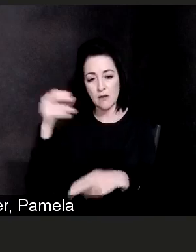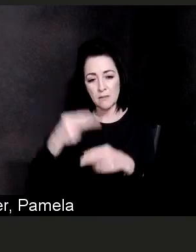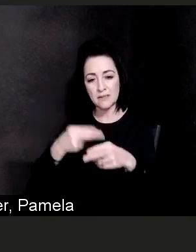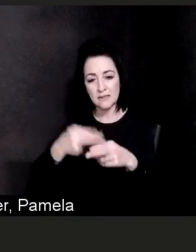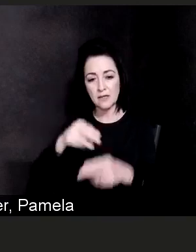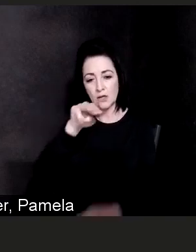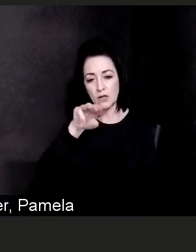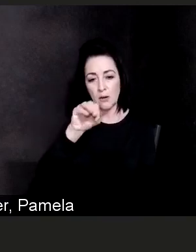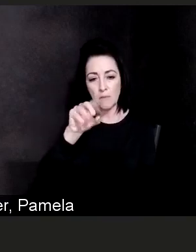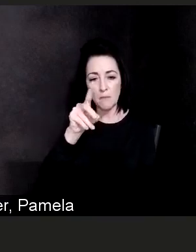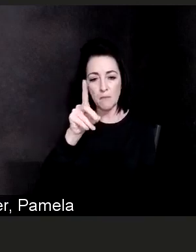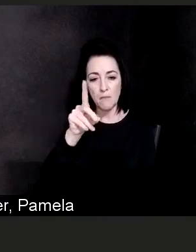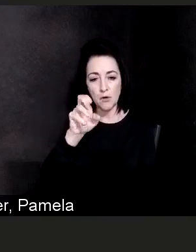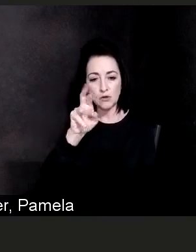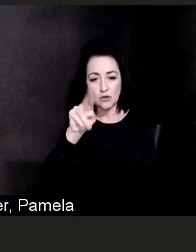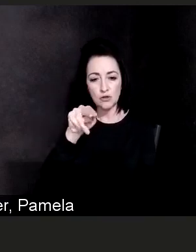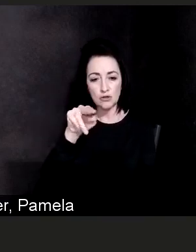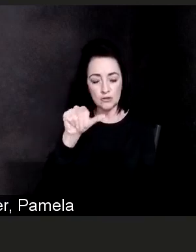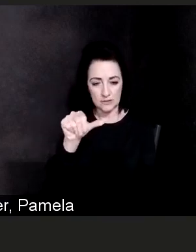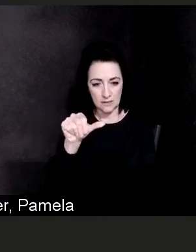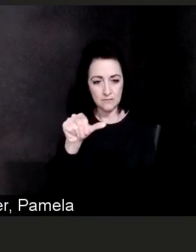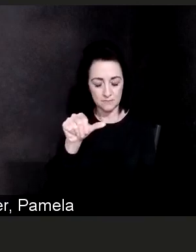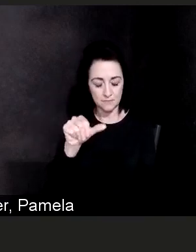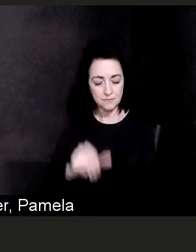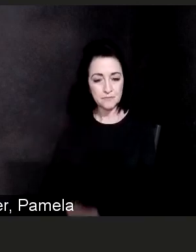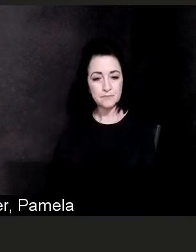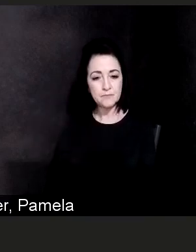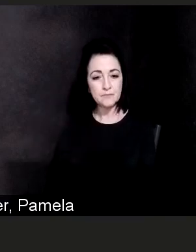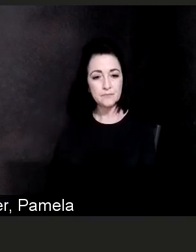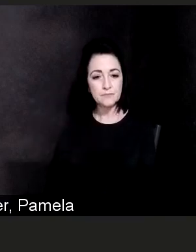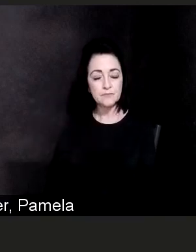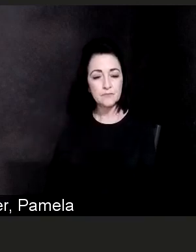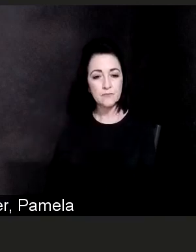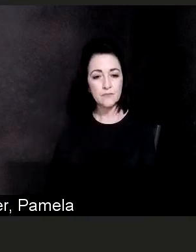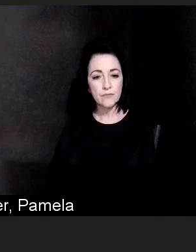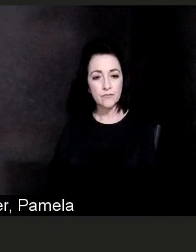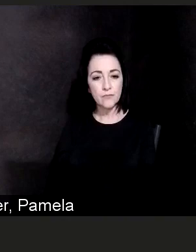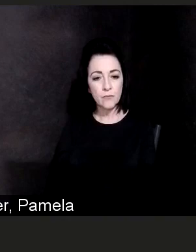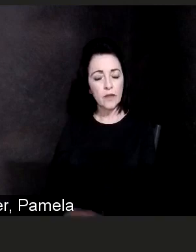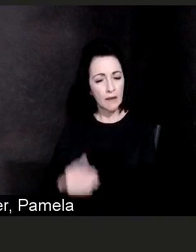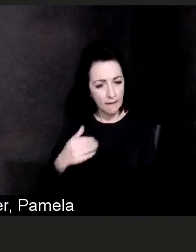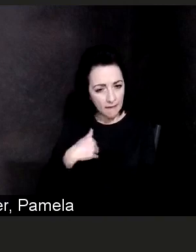which begins with an M, Moderna. There are also other vaccines in the pipeline